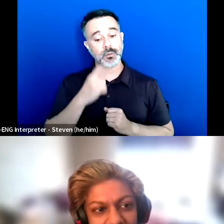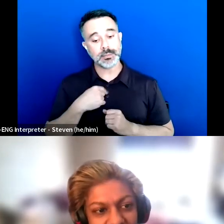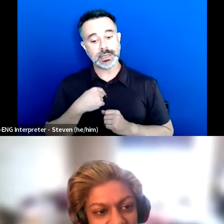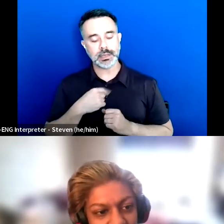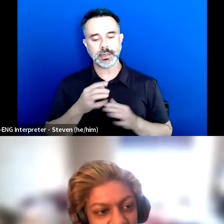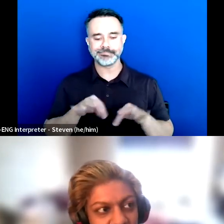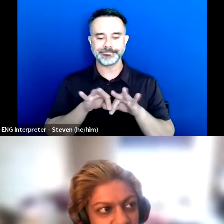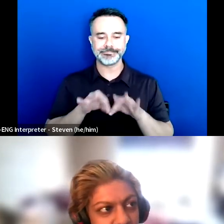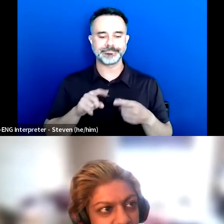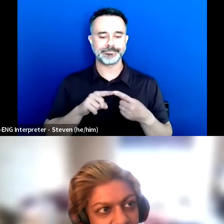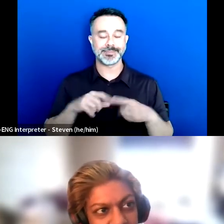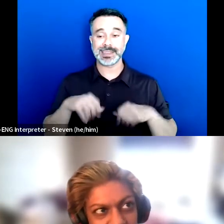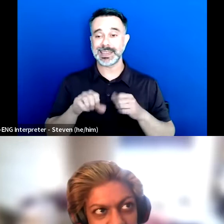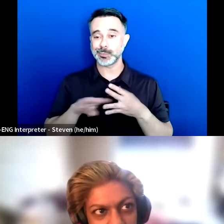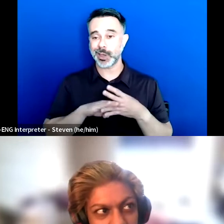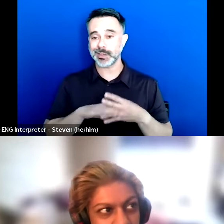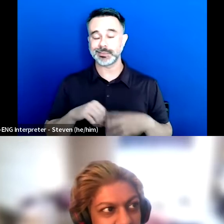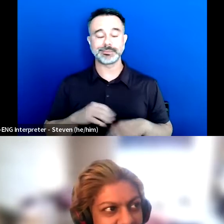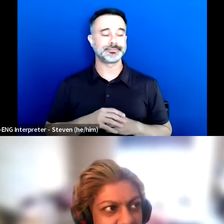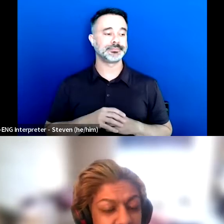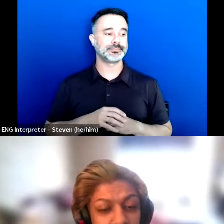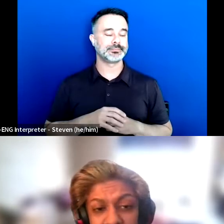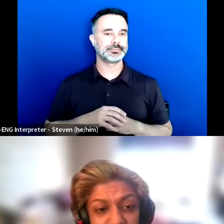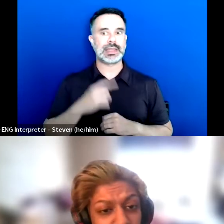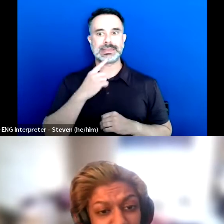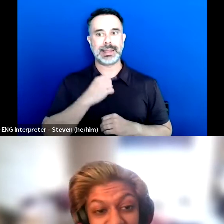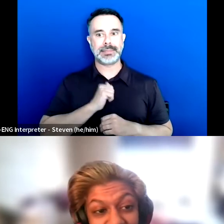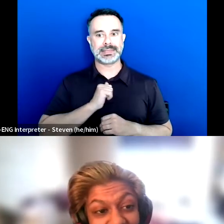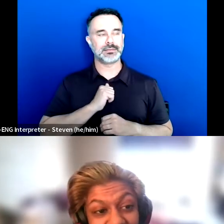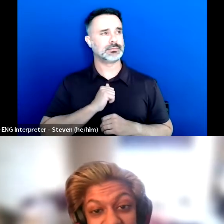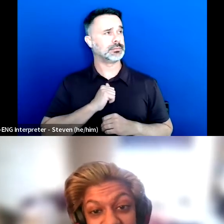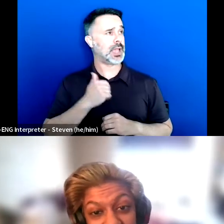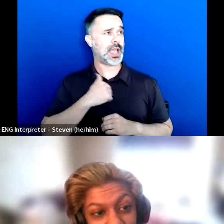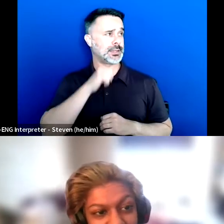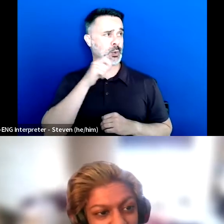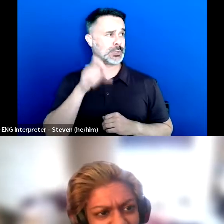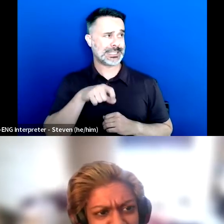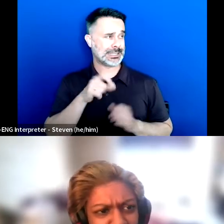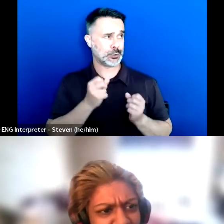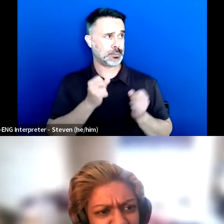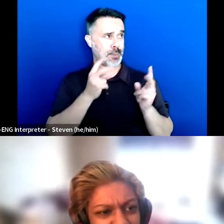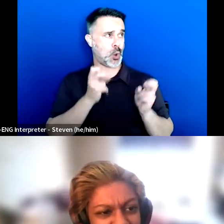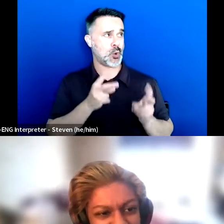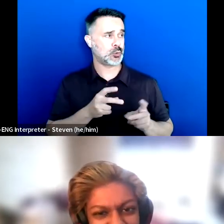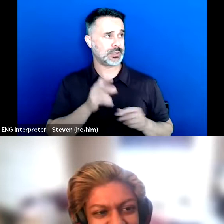It's saying to myself I don't need to post on Instagram on the weekends. Why am I doing that?